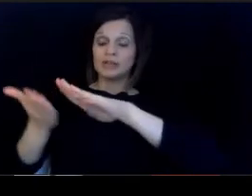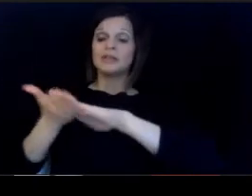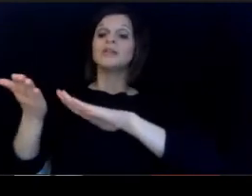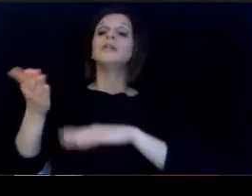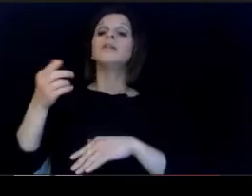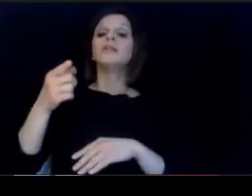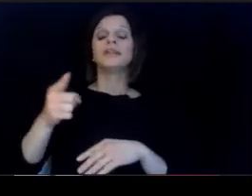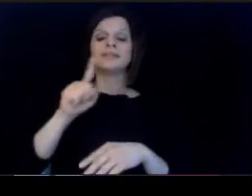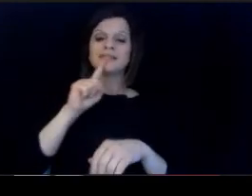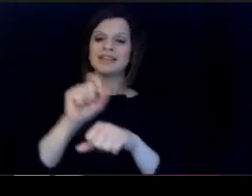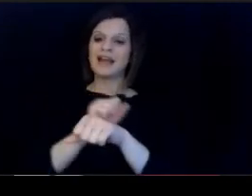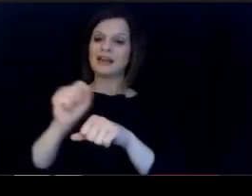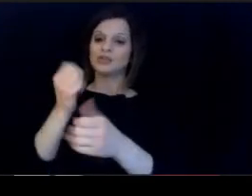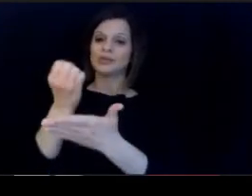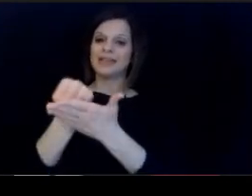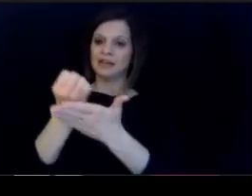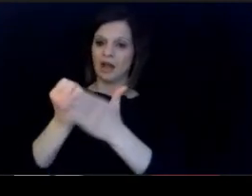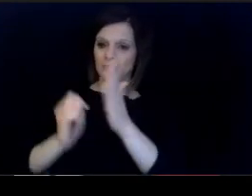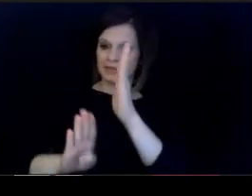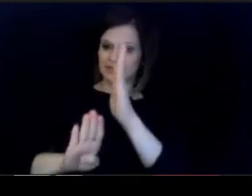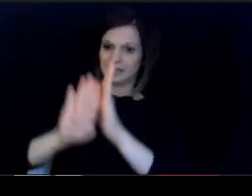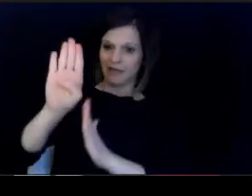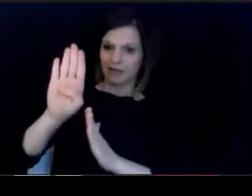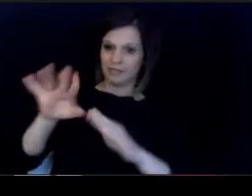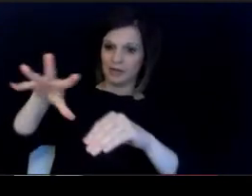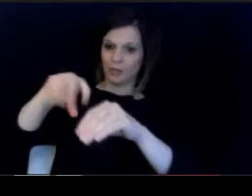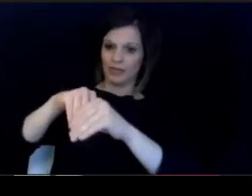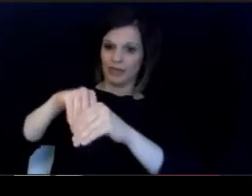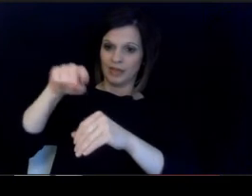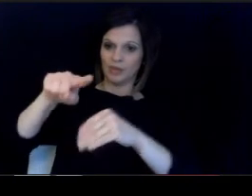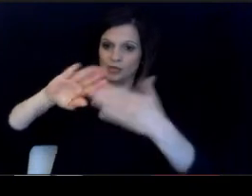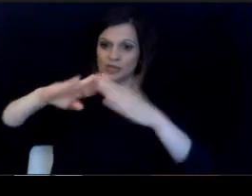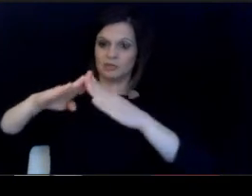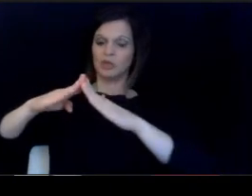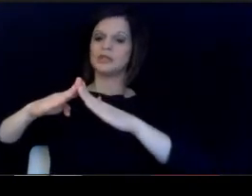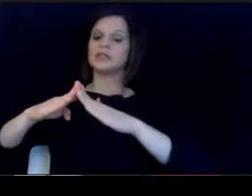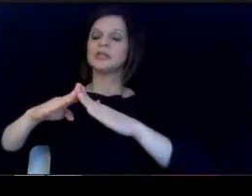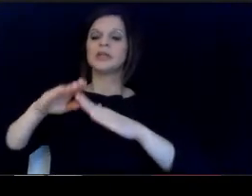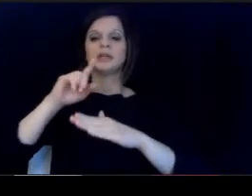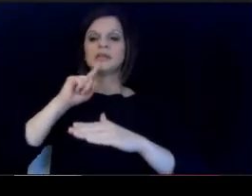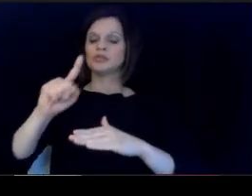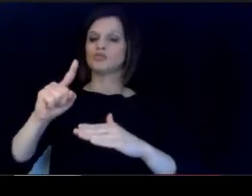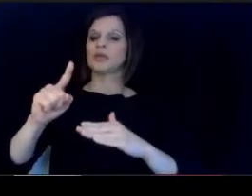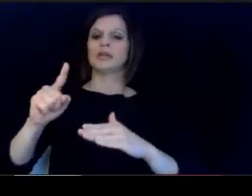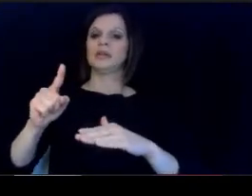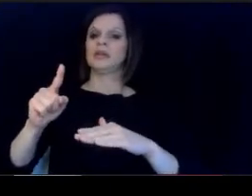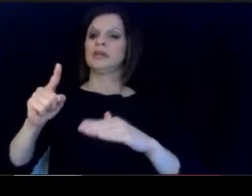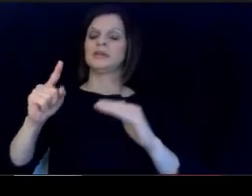The actual economic development. within those communities is greatly enhanced.